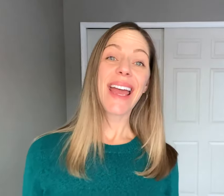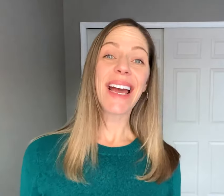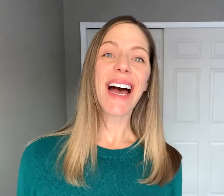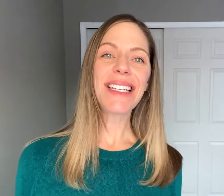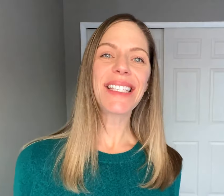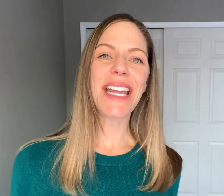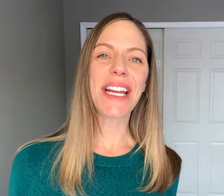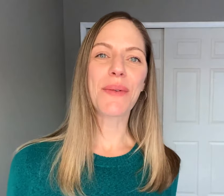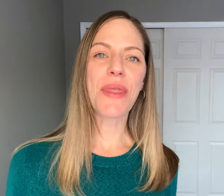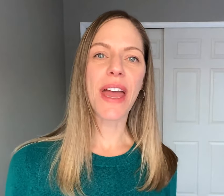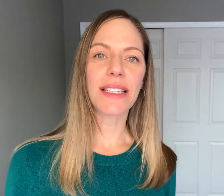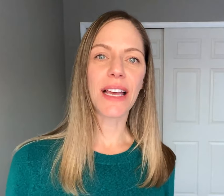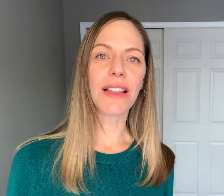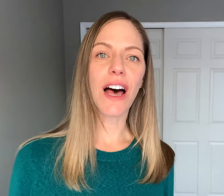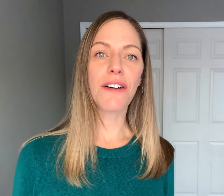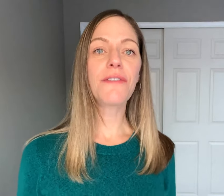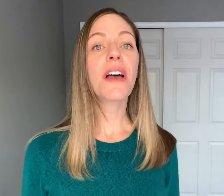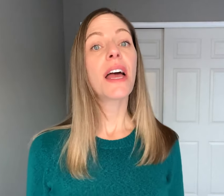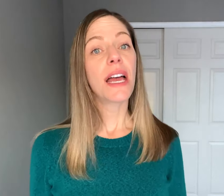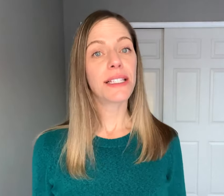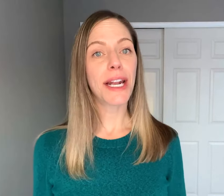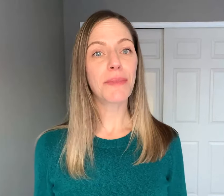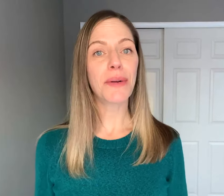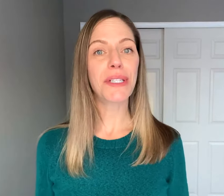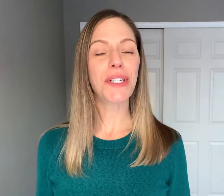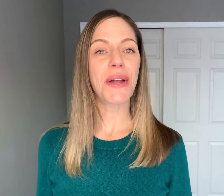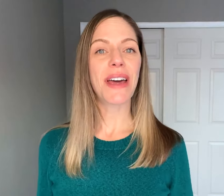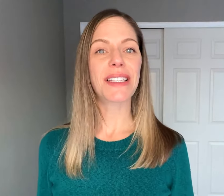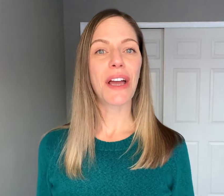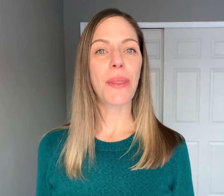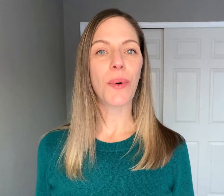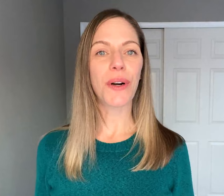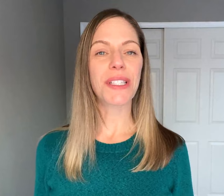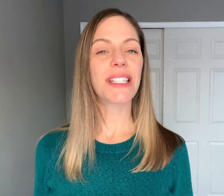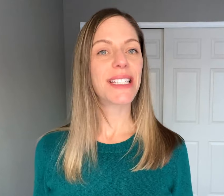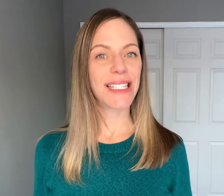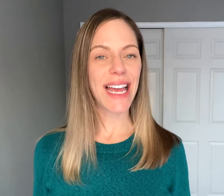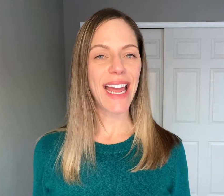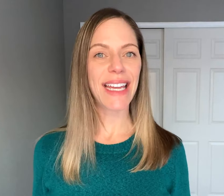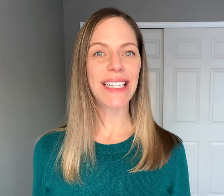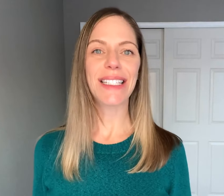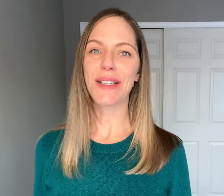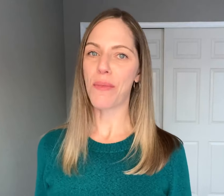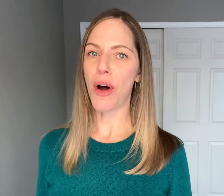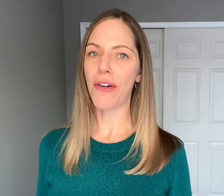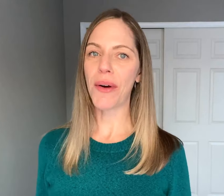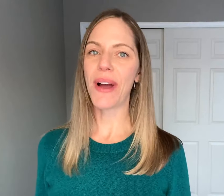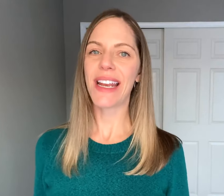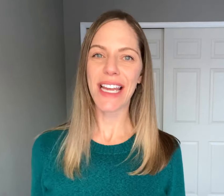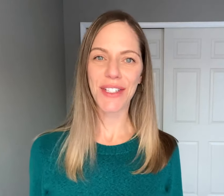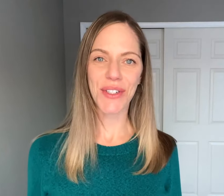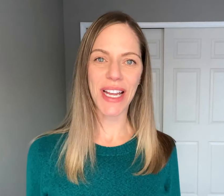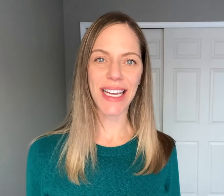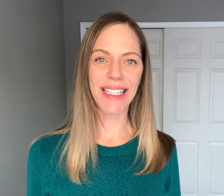Hey guys, Dana here with ASL LOVE and today I'm going to show you how to sign the words TODAY, TOMORROW and YESTERDAY.